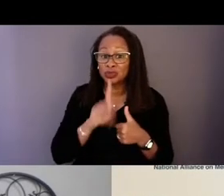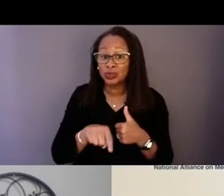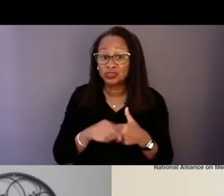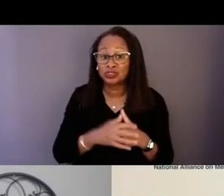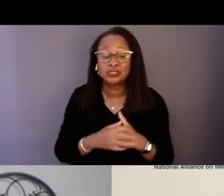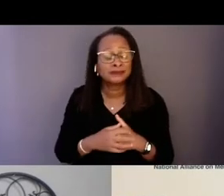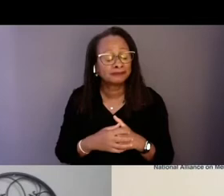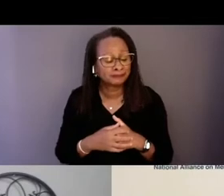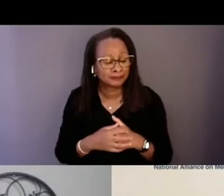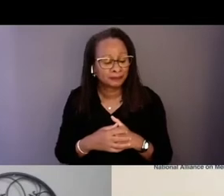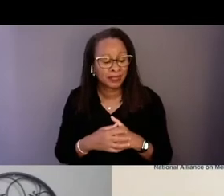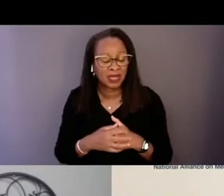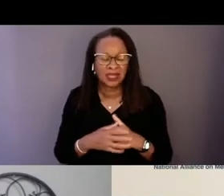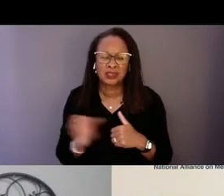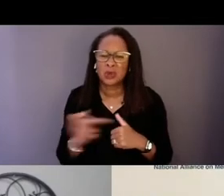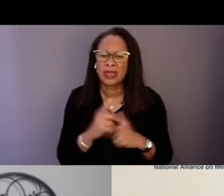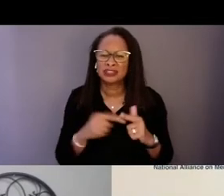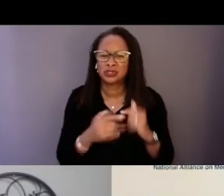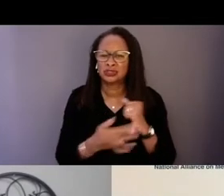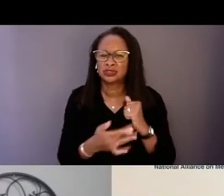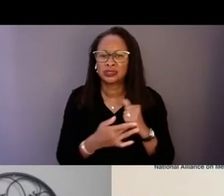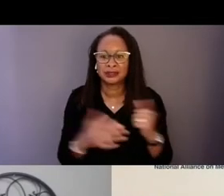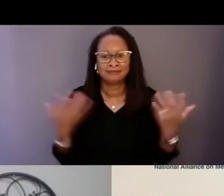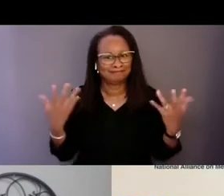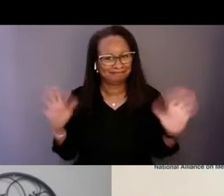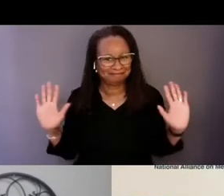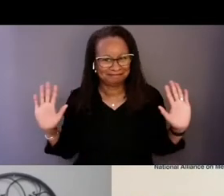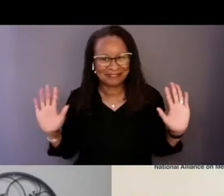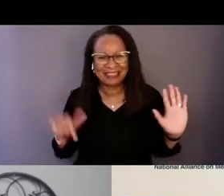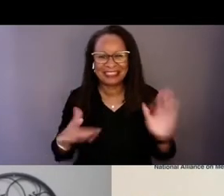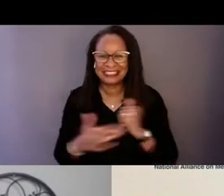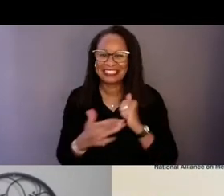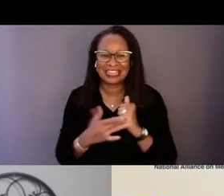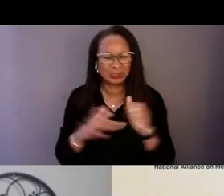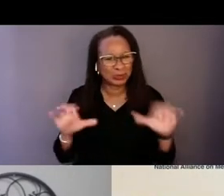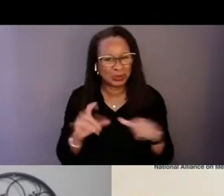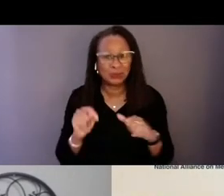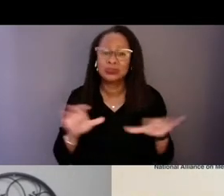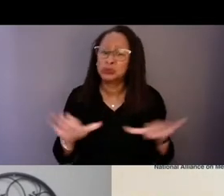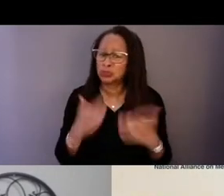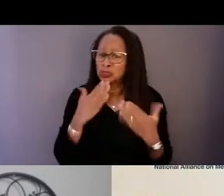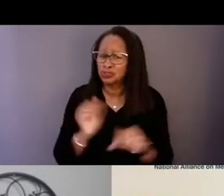We've had to navigate this technology and we're doing it pretty well. I didn't want to come and make a speech,